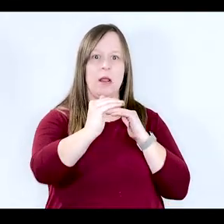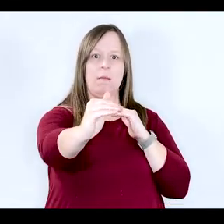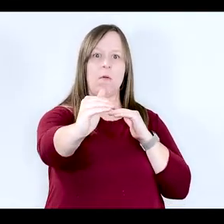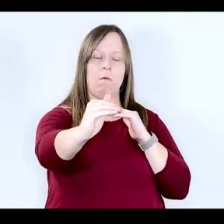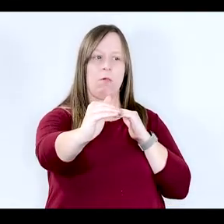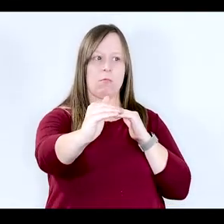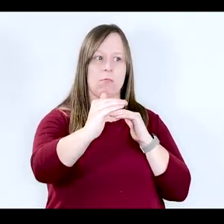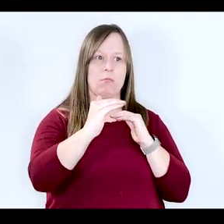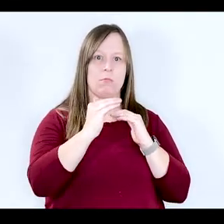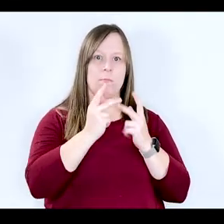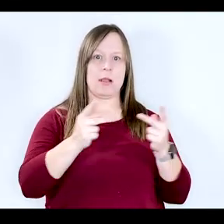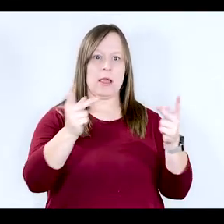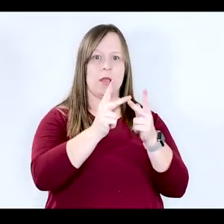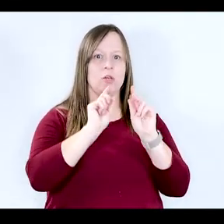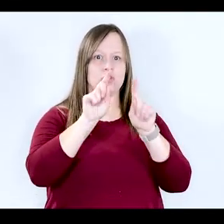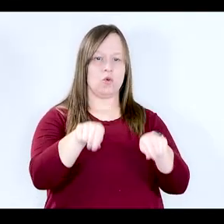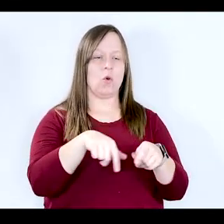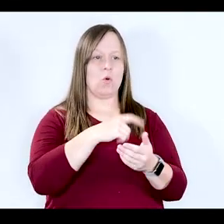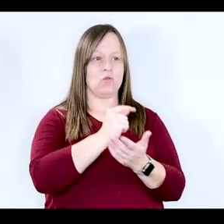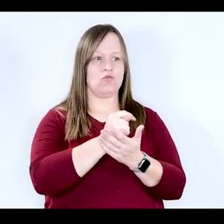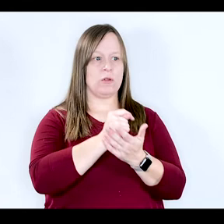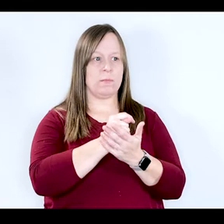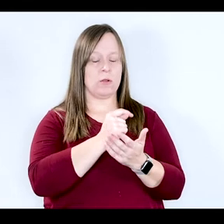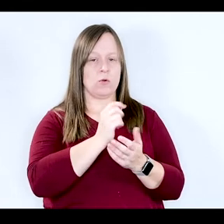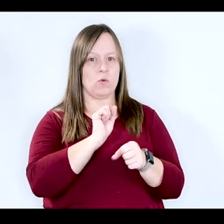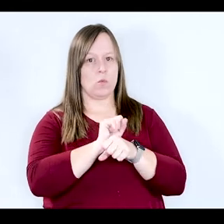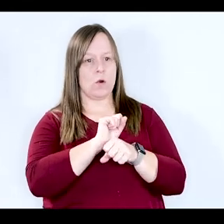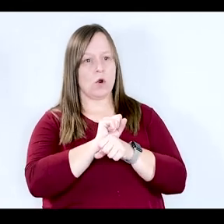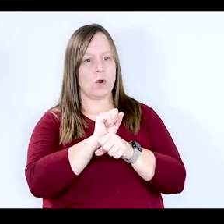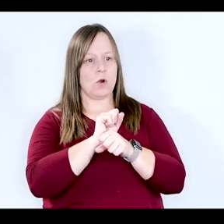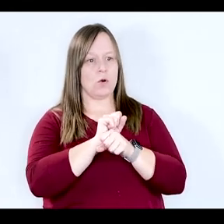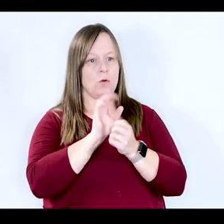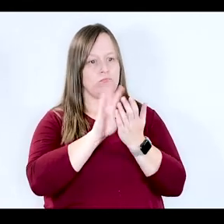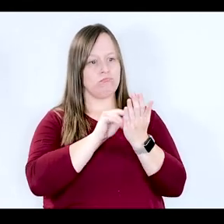situation to not only get the treatment, but to work on a lot of the underlying